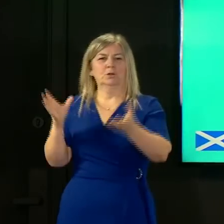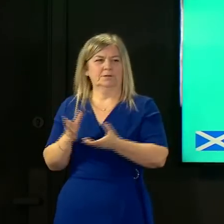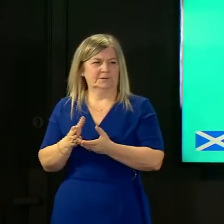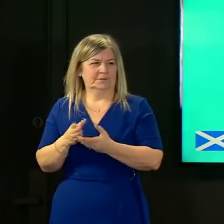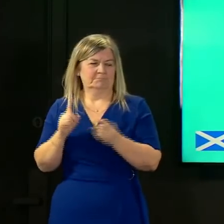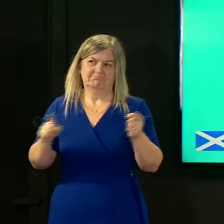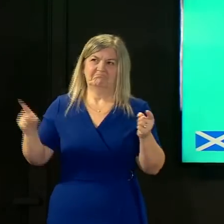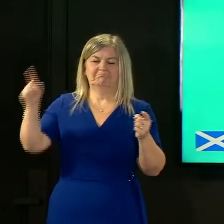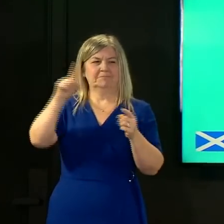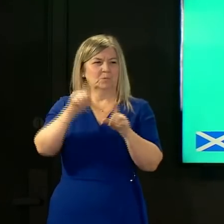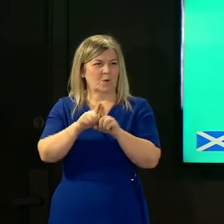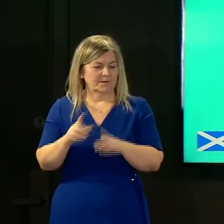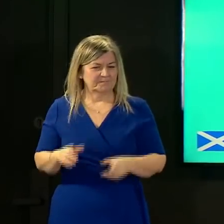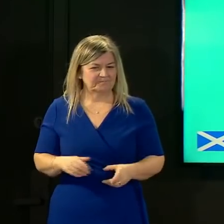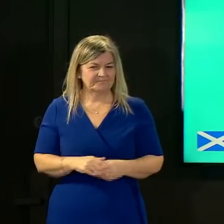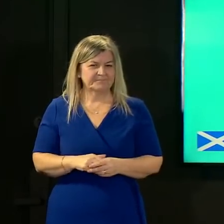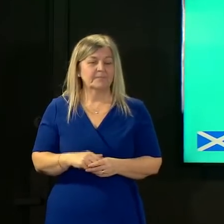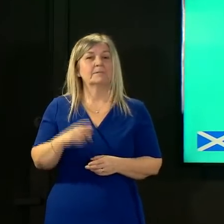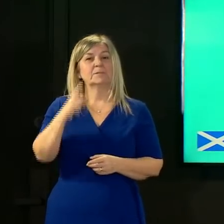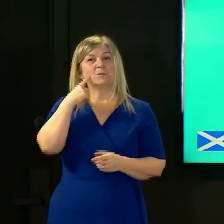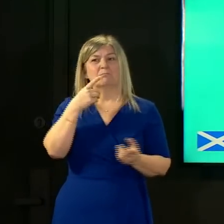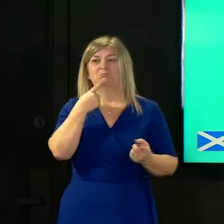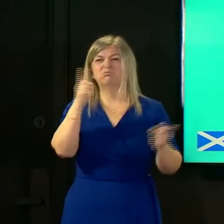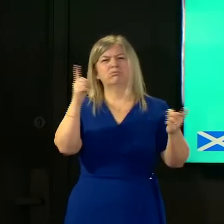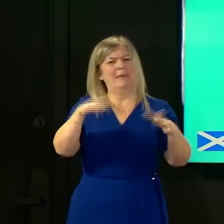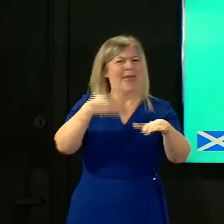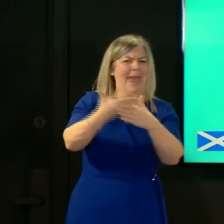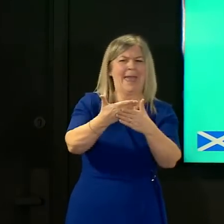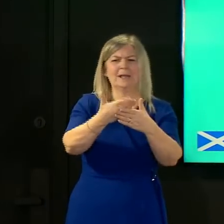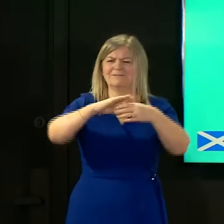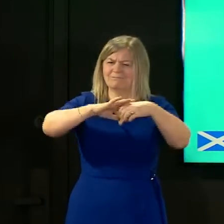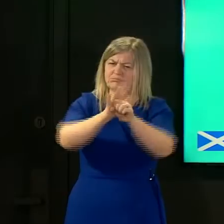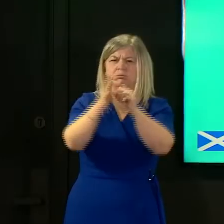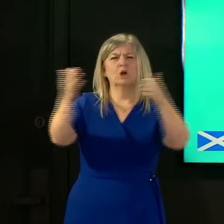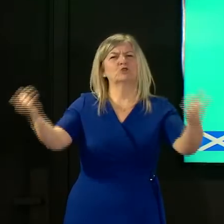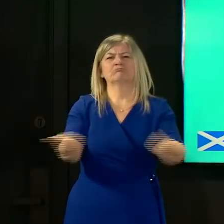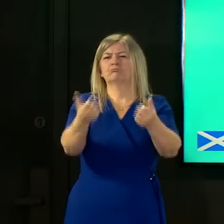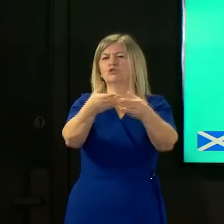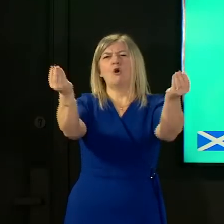statements such as the end of the pandemic it's important to recognize that that actually happens